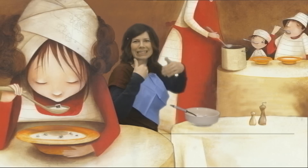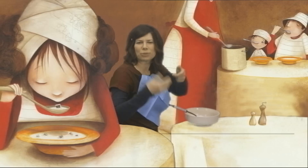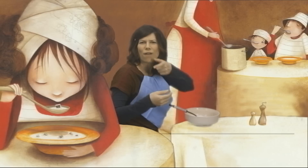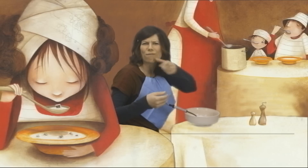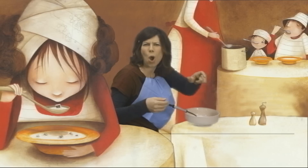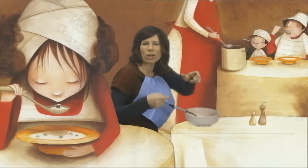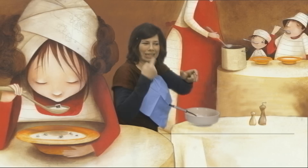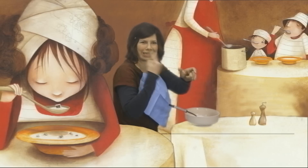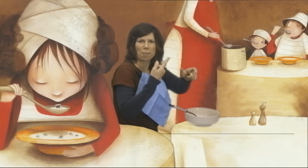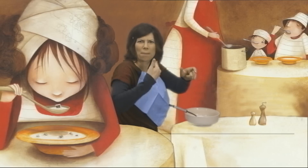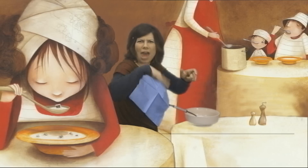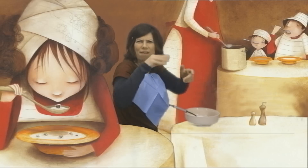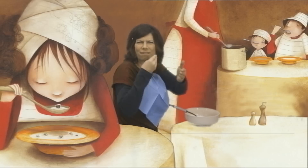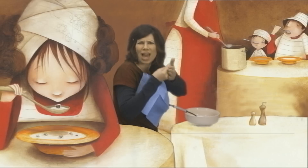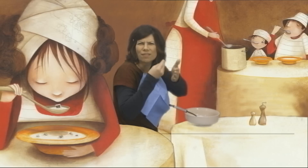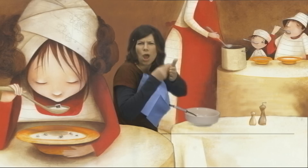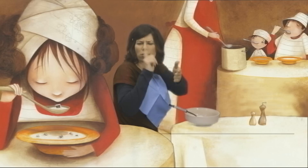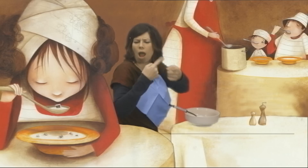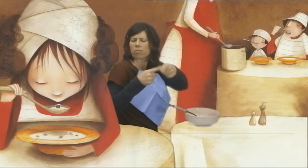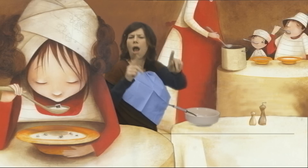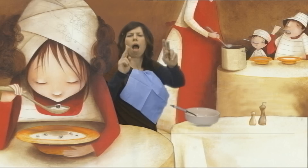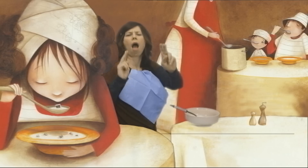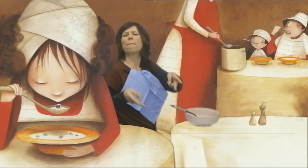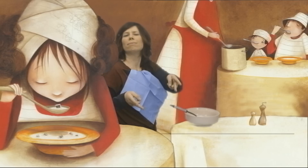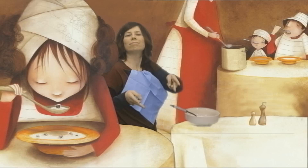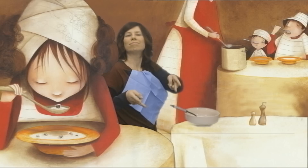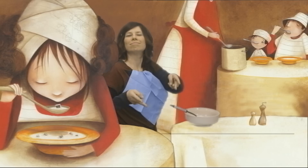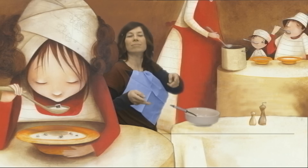Some words cost more than others.